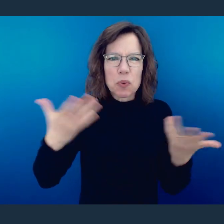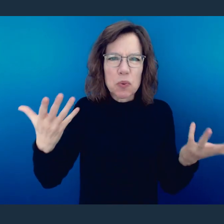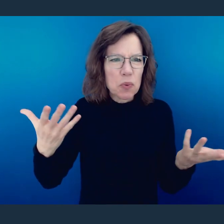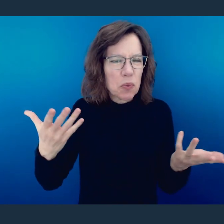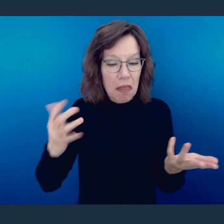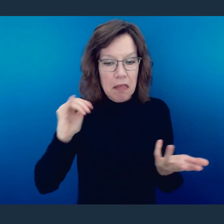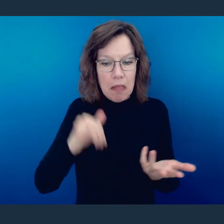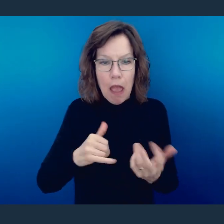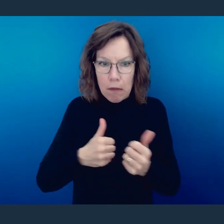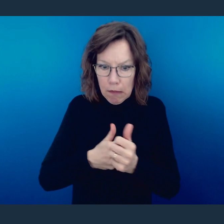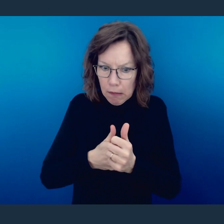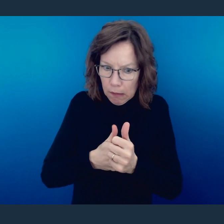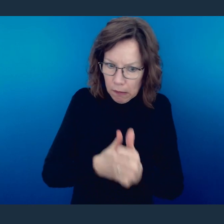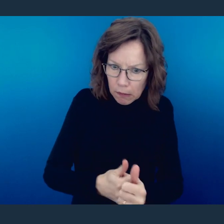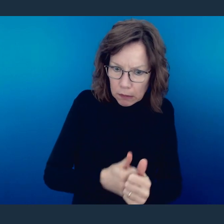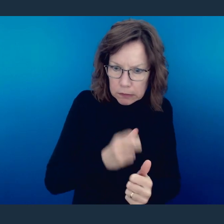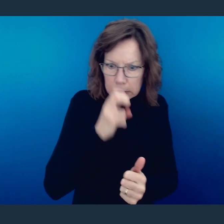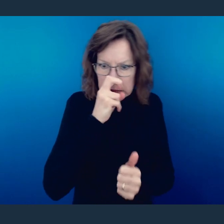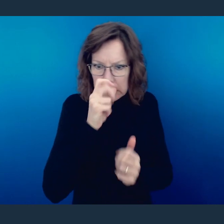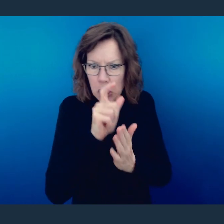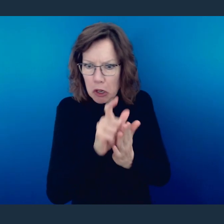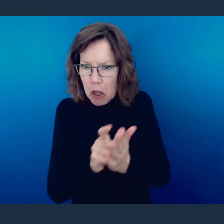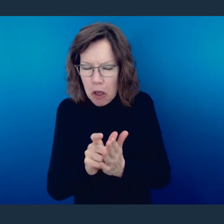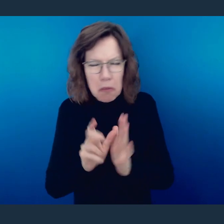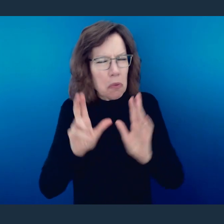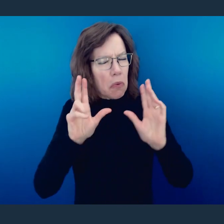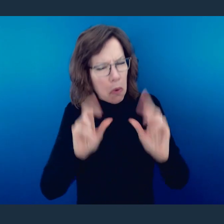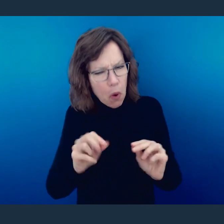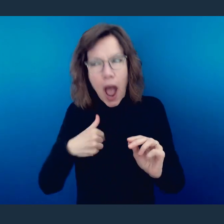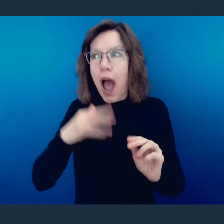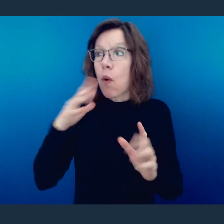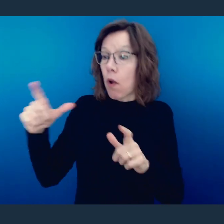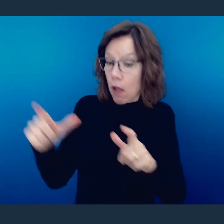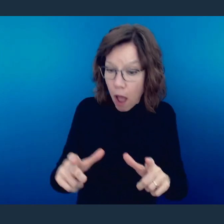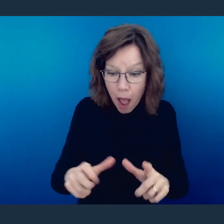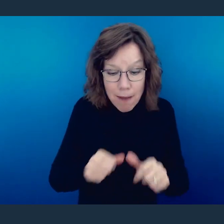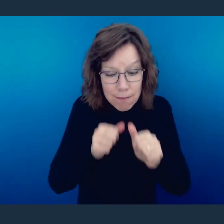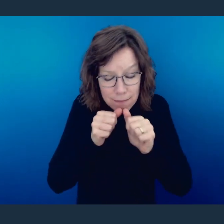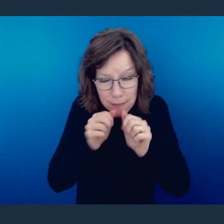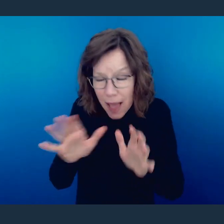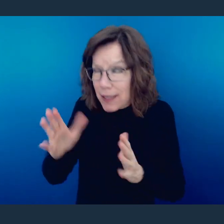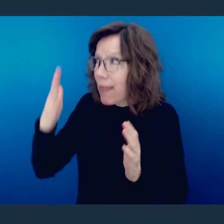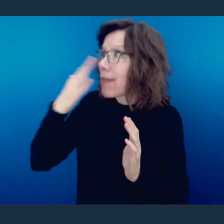not going to bind them up, these dietary laws. They can bless their food, thank God for it,